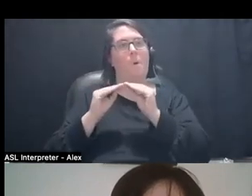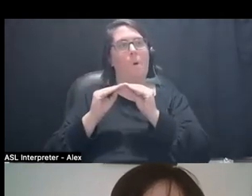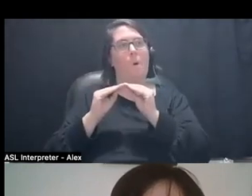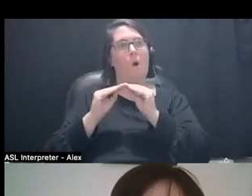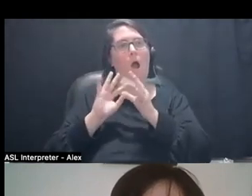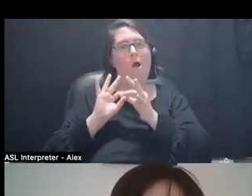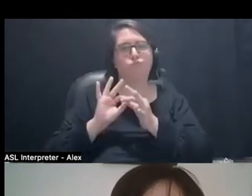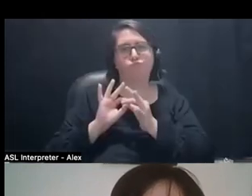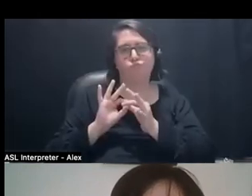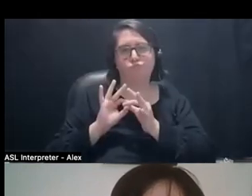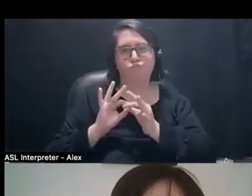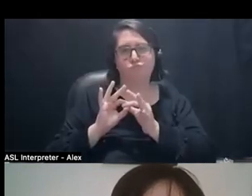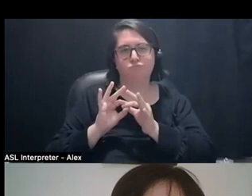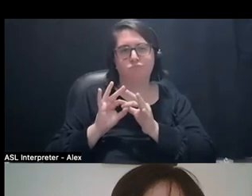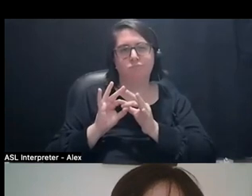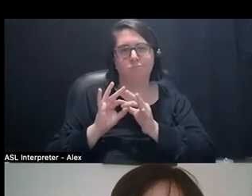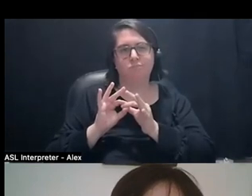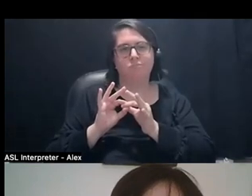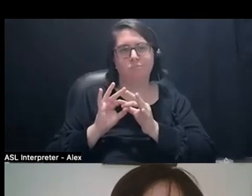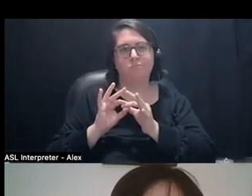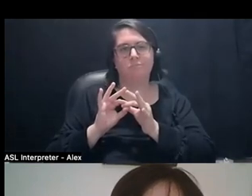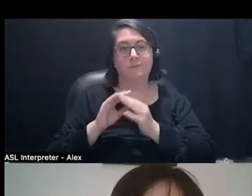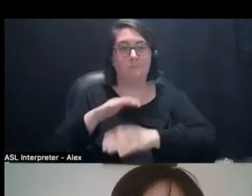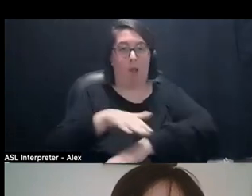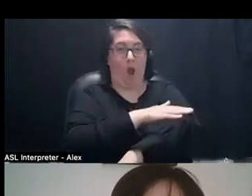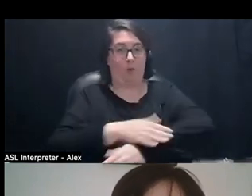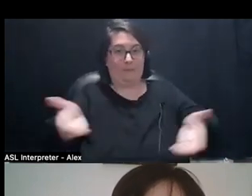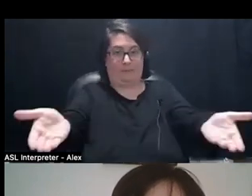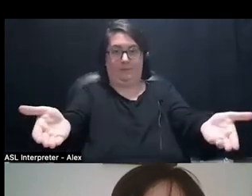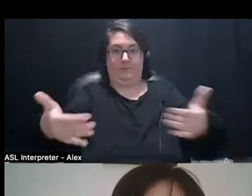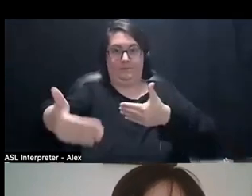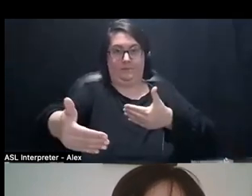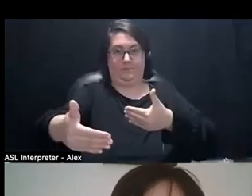because like it will just kind of be as far as my little arms can go. It's a little 5'6". *laughs*